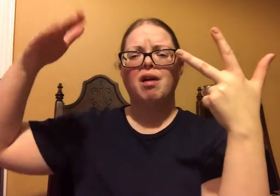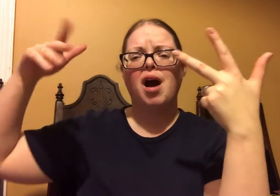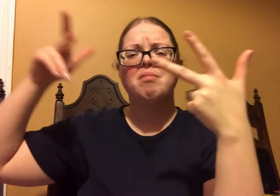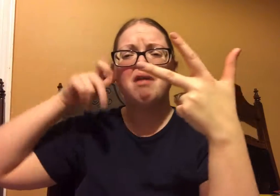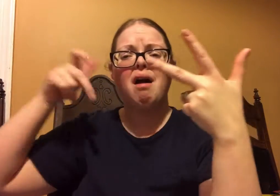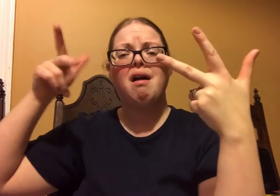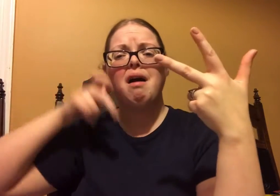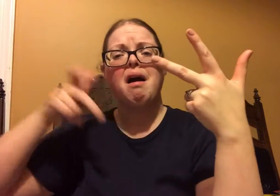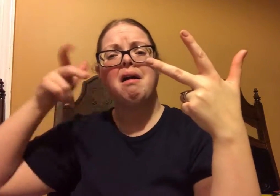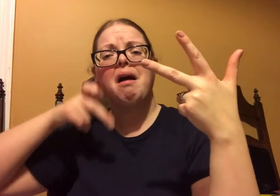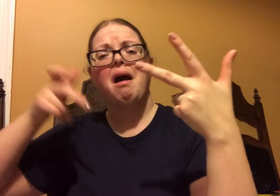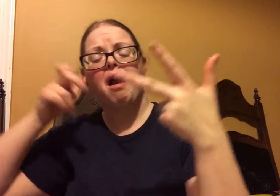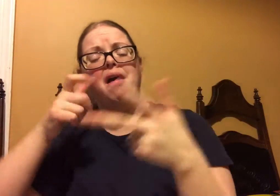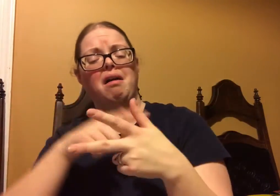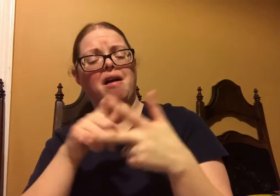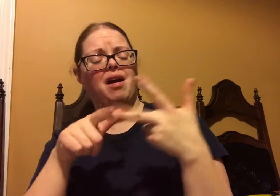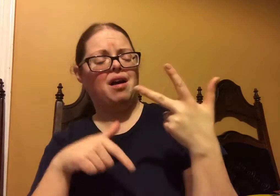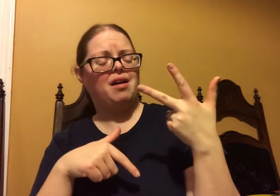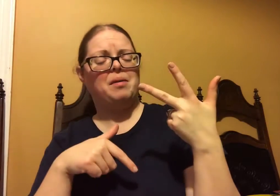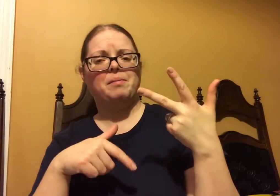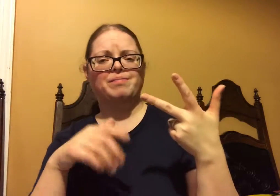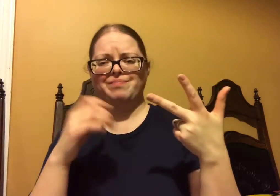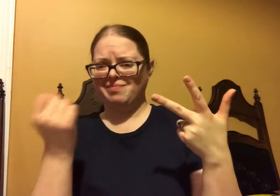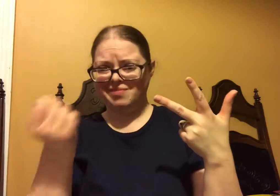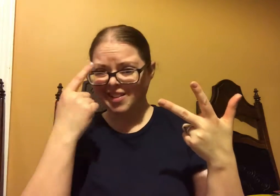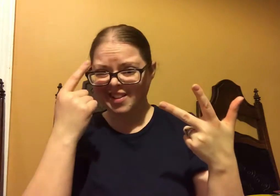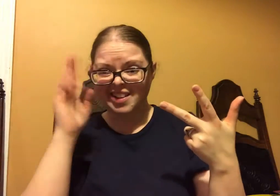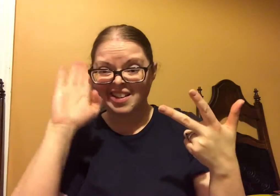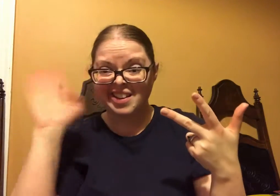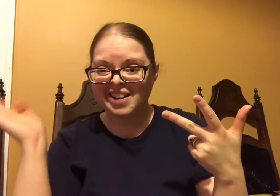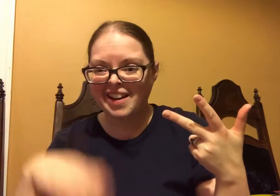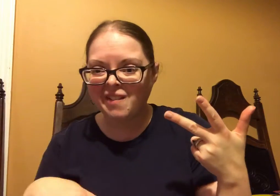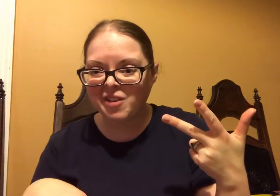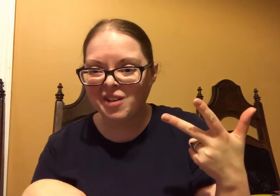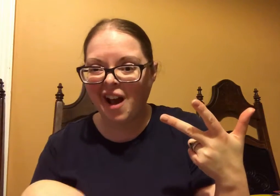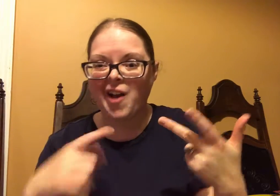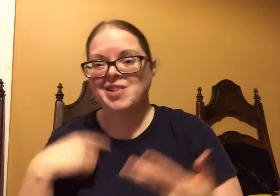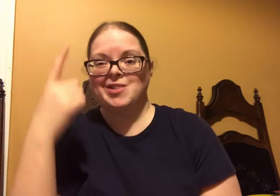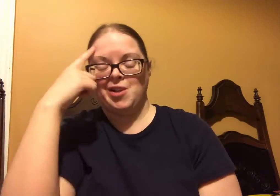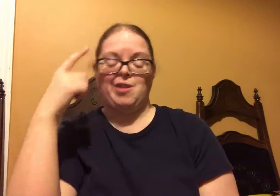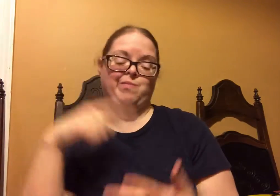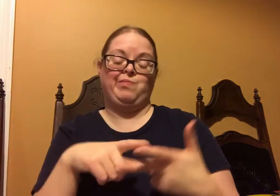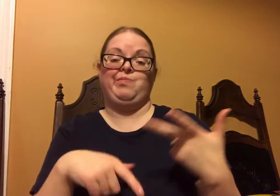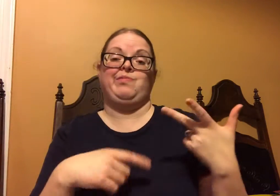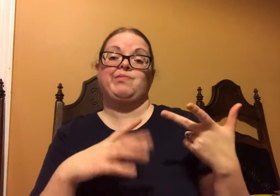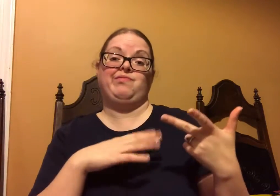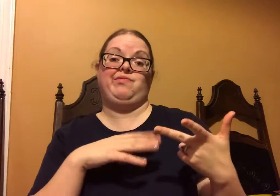I grew up with these stories, I grew up hearing about the gifts. I just never understood what it meant.